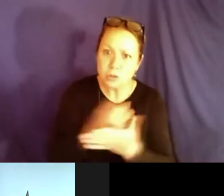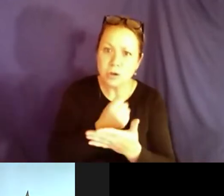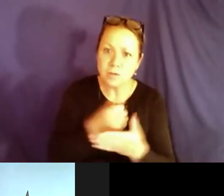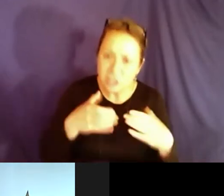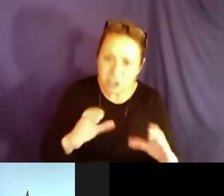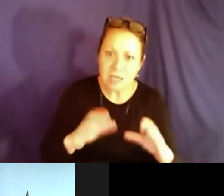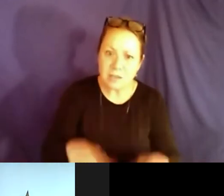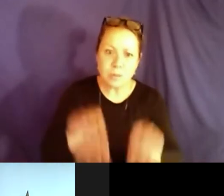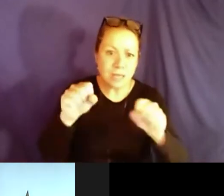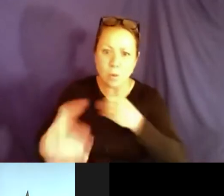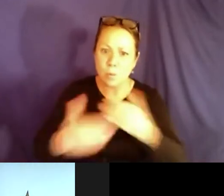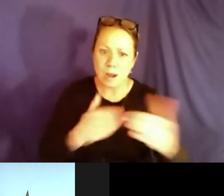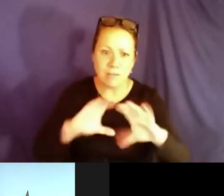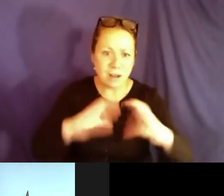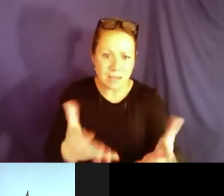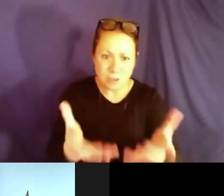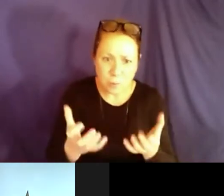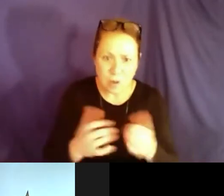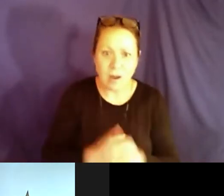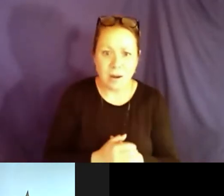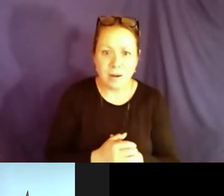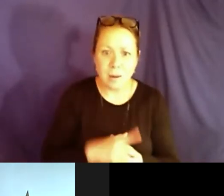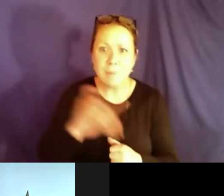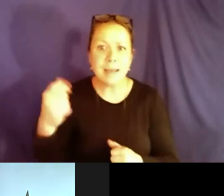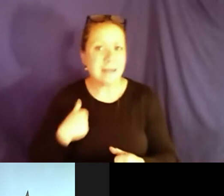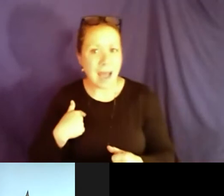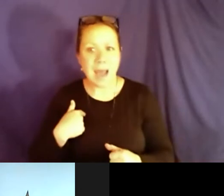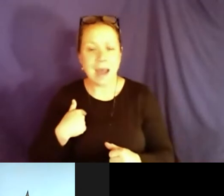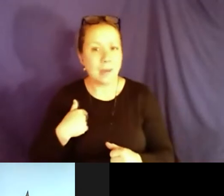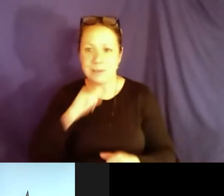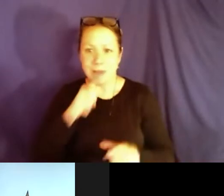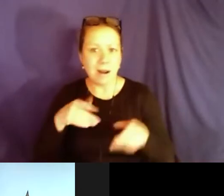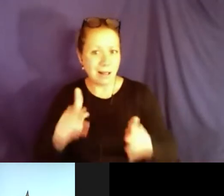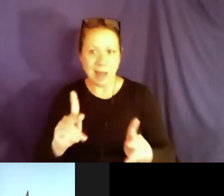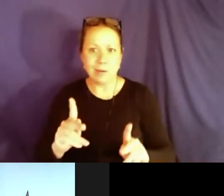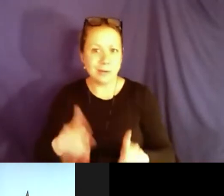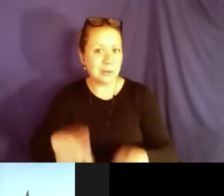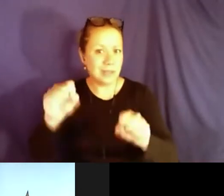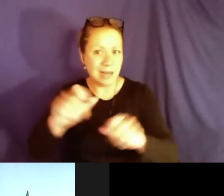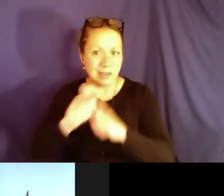knowledge. I was definitely -- I loved learning. You